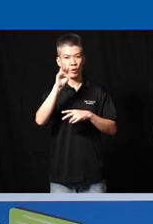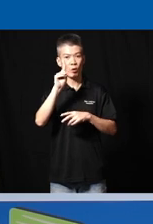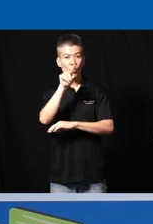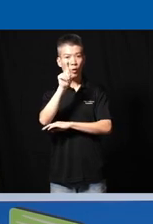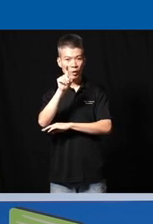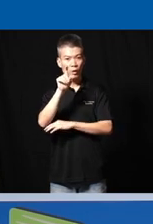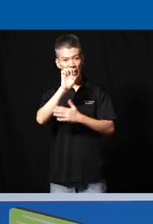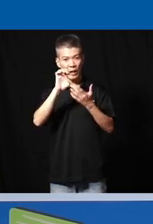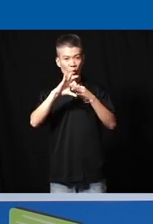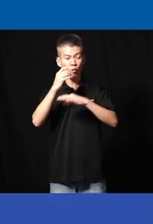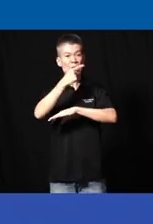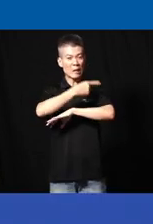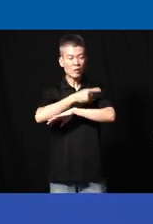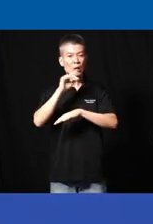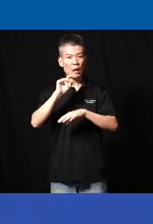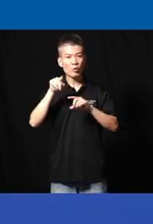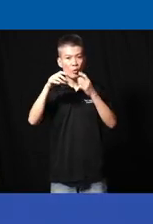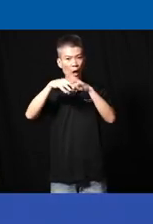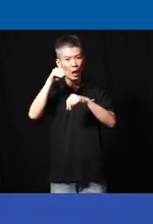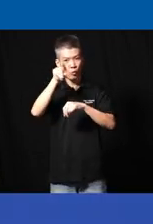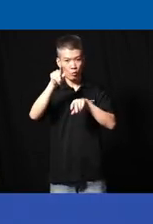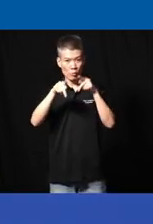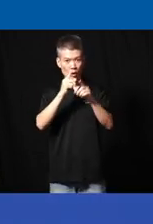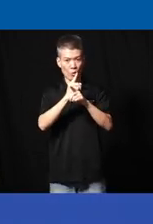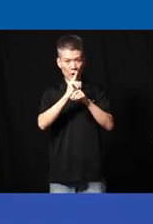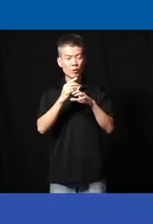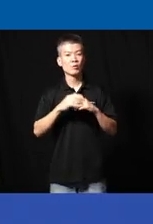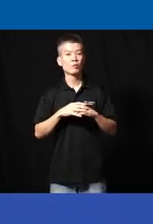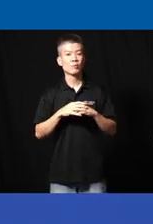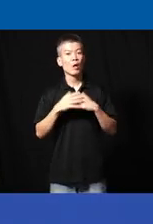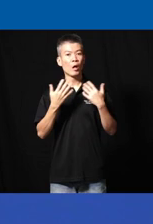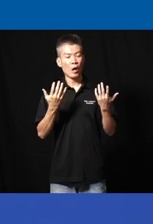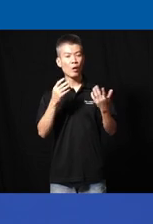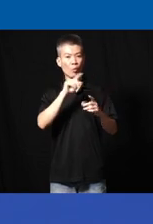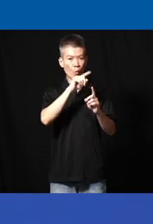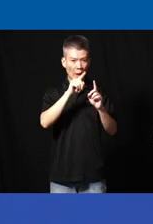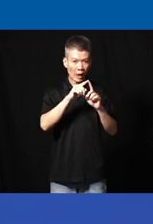end of the day it has to go out to the people right and and how when and and you know what